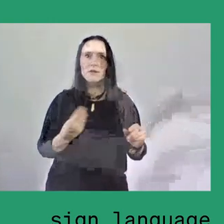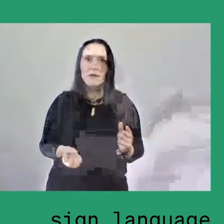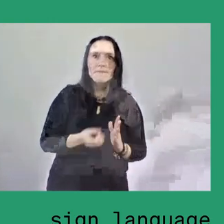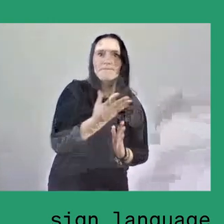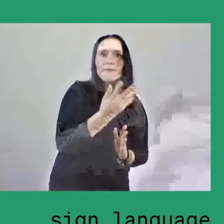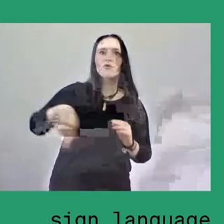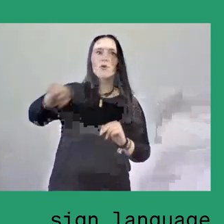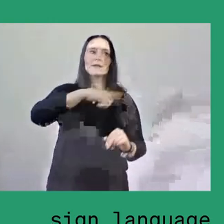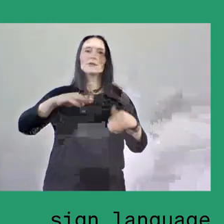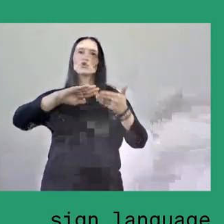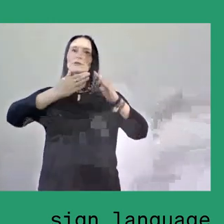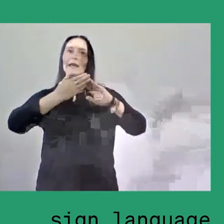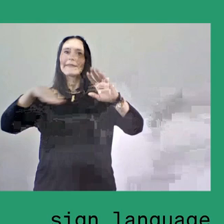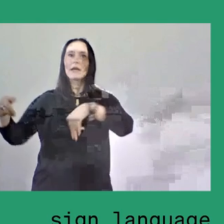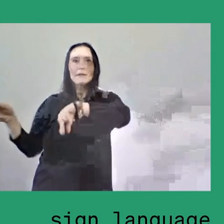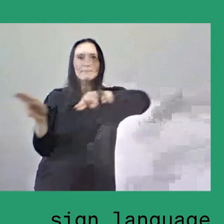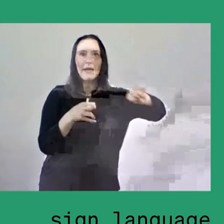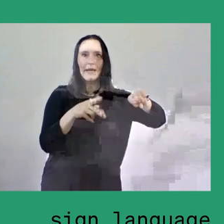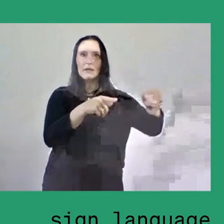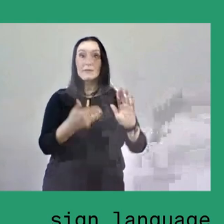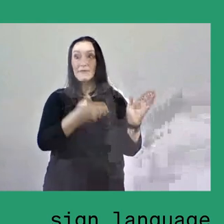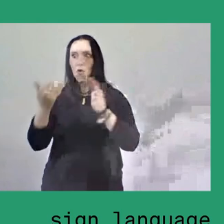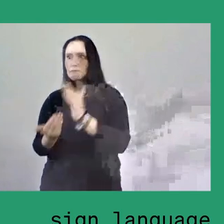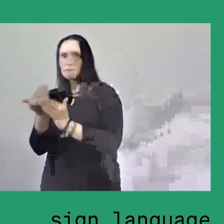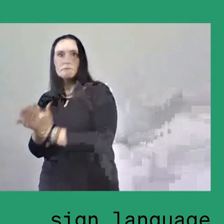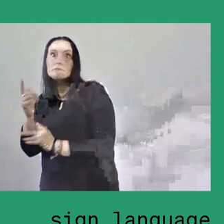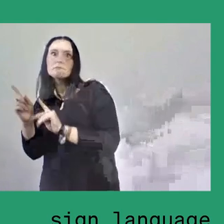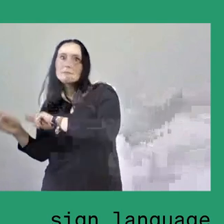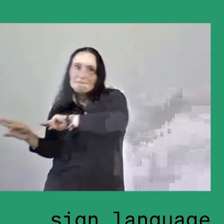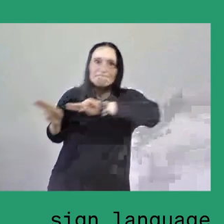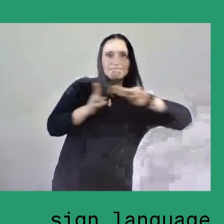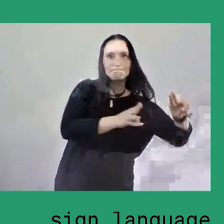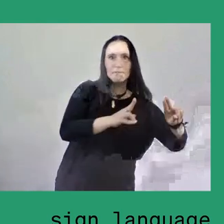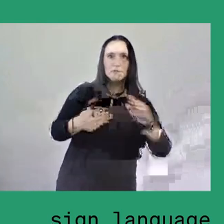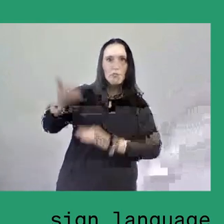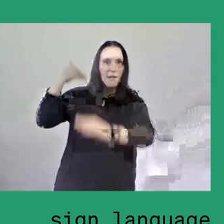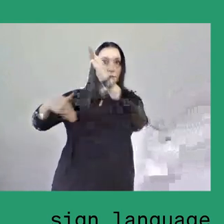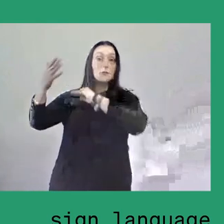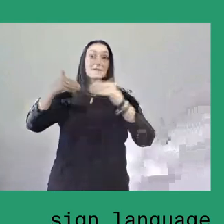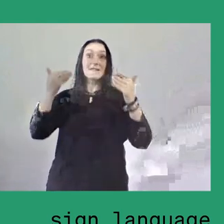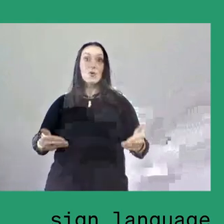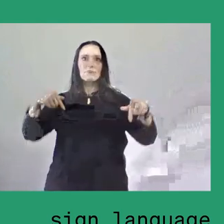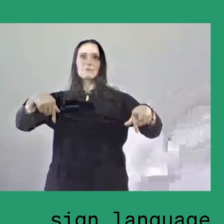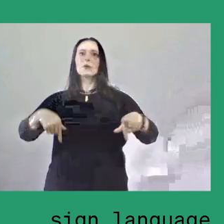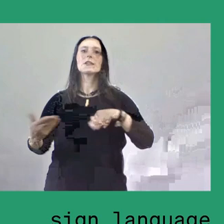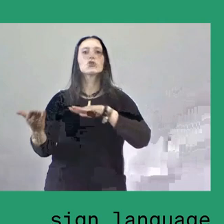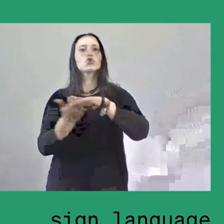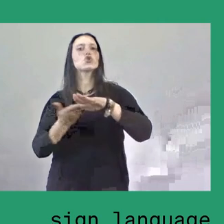Here, lumbung means a hardware and also at the same time a software. lumbung calling, the name of this programme,